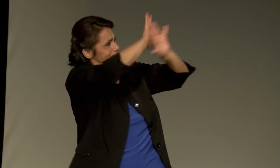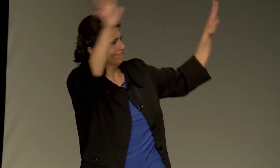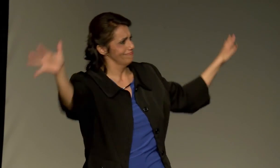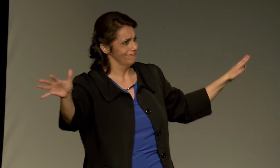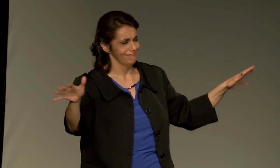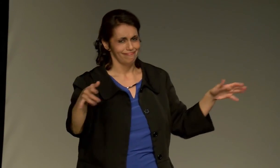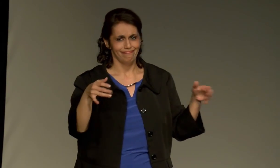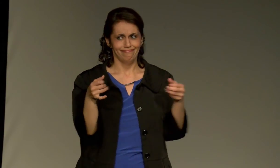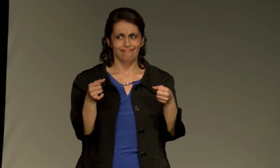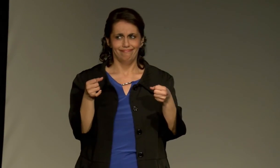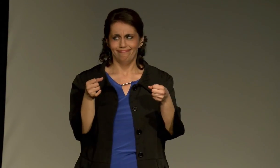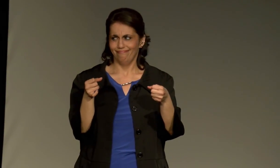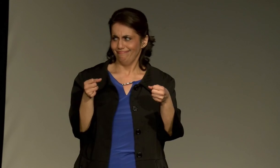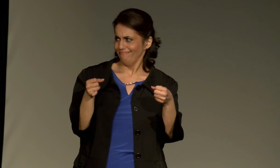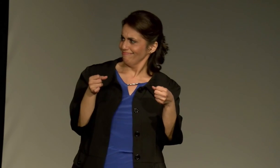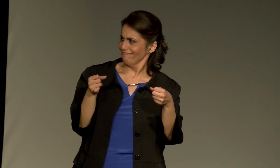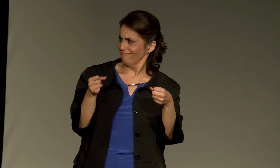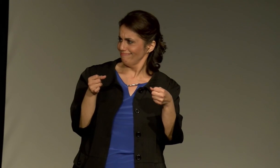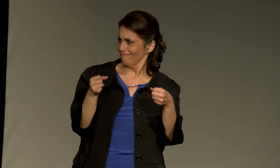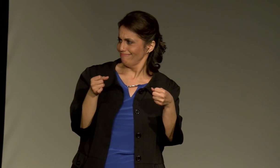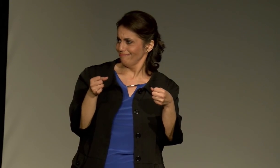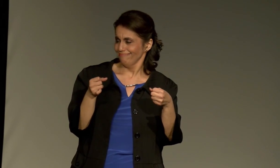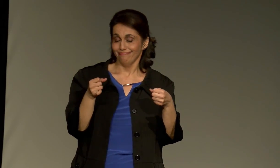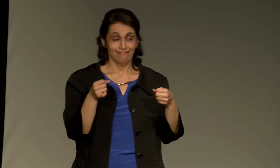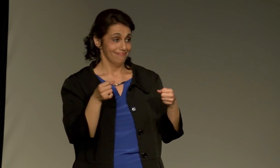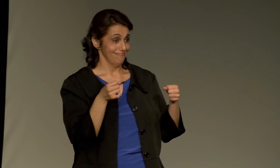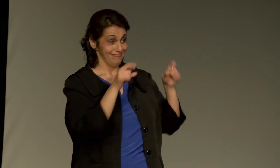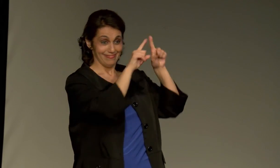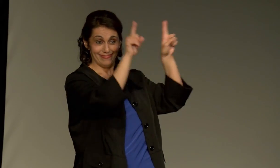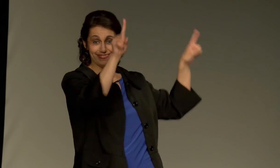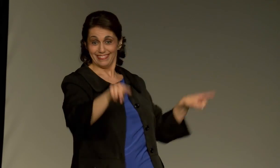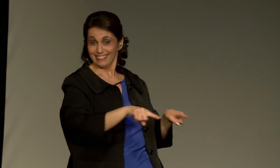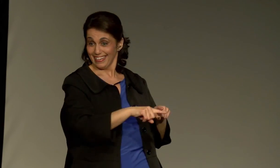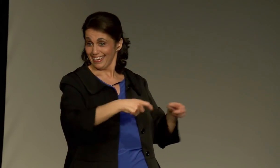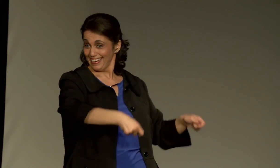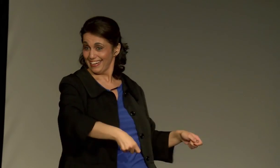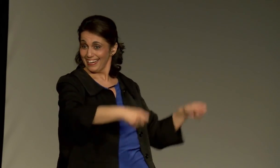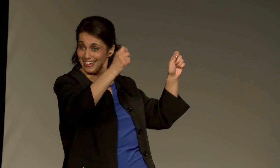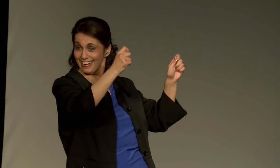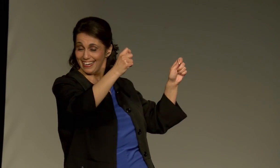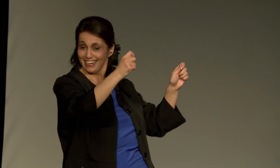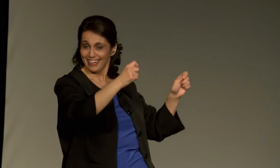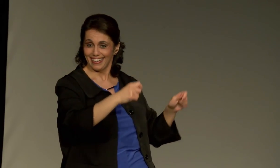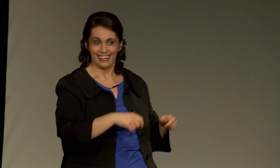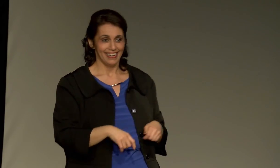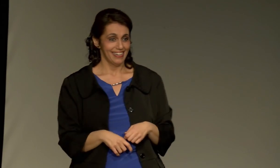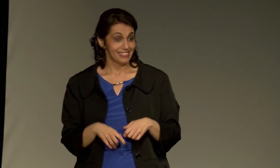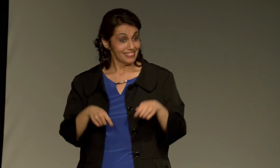of waving at me, and I reluctantly look over, and there's a sign.